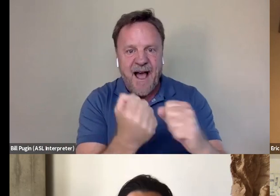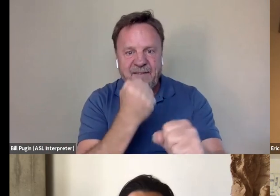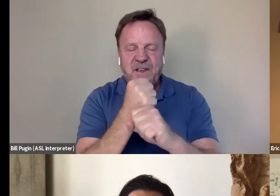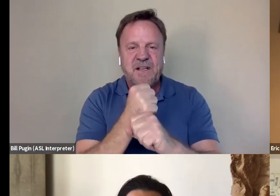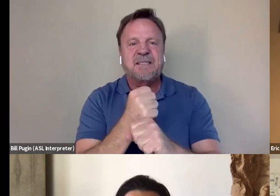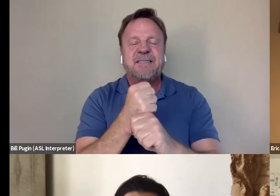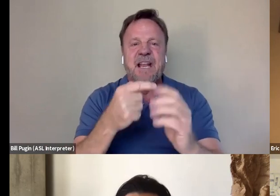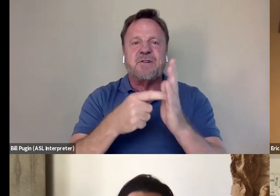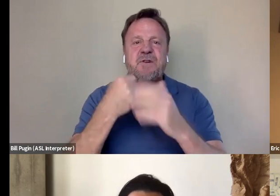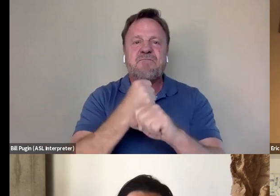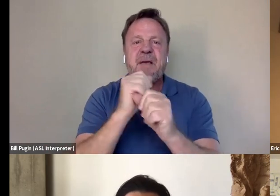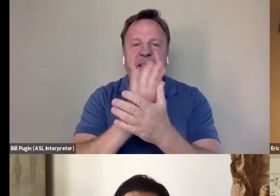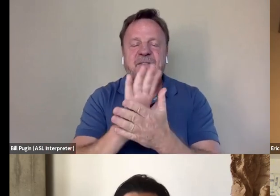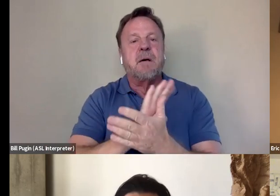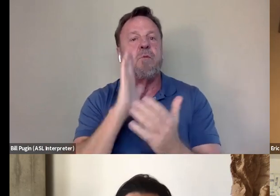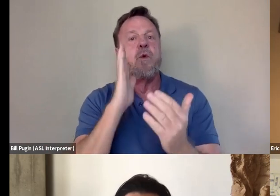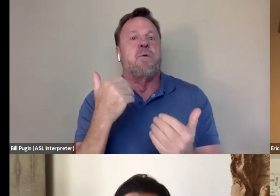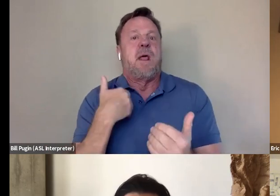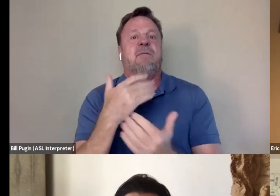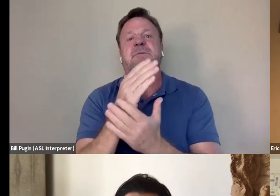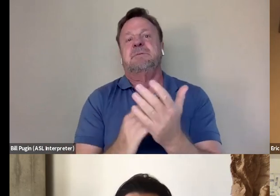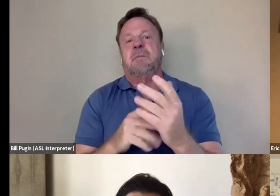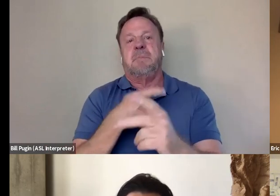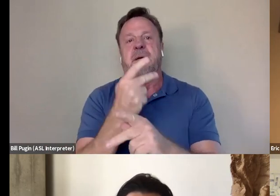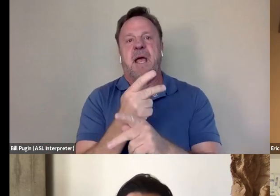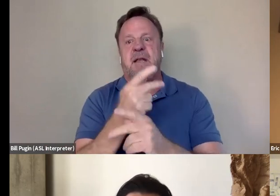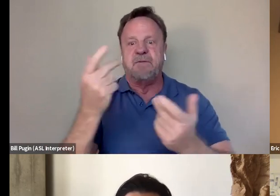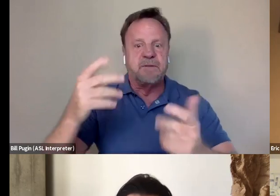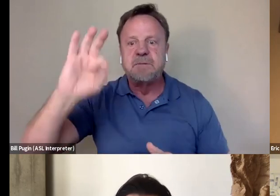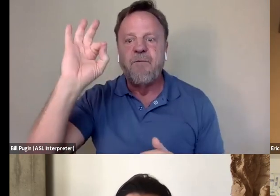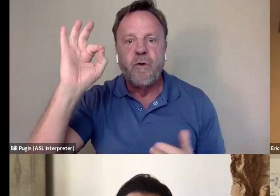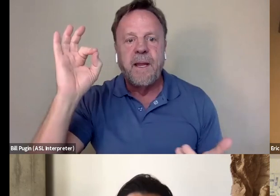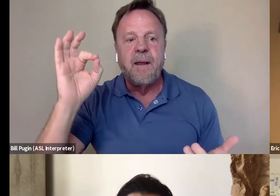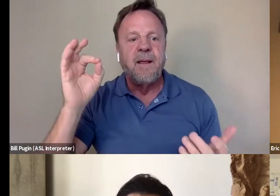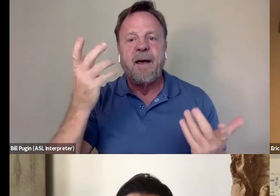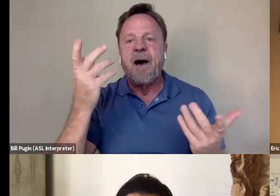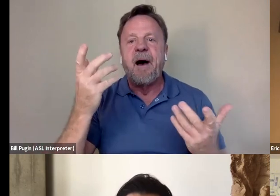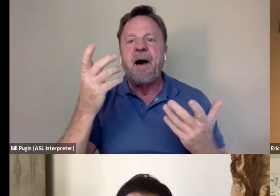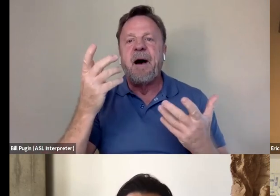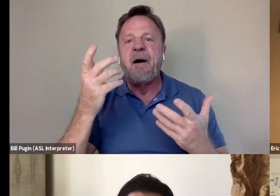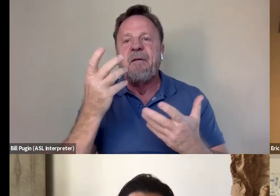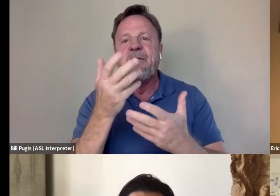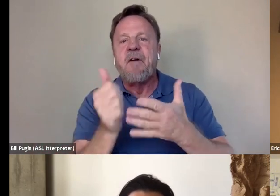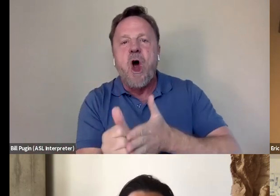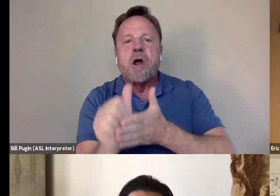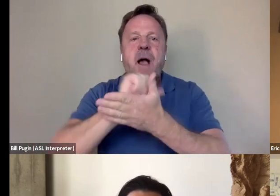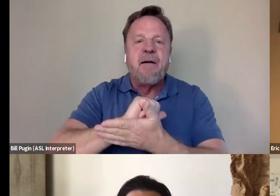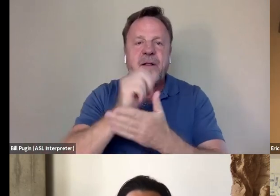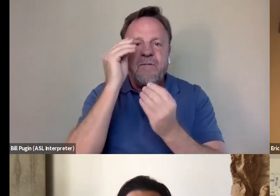that we'd have some sort of, you know, discovery of archival and unfortunately we didn't.